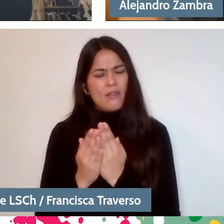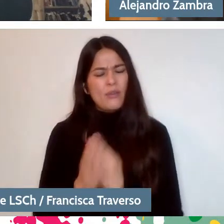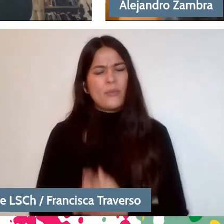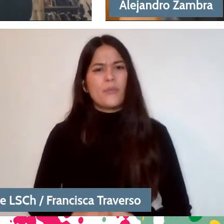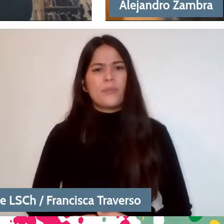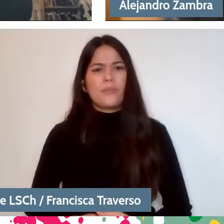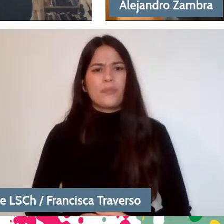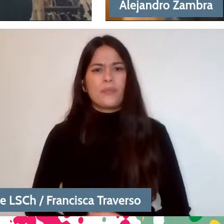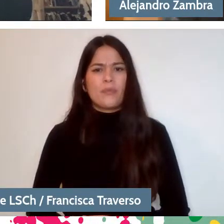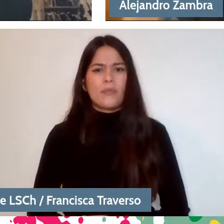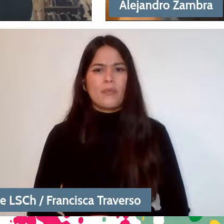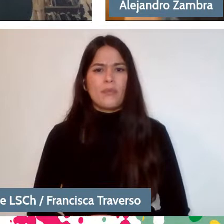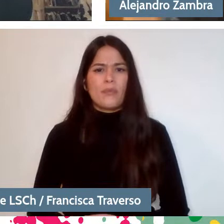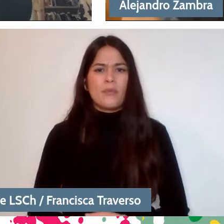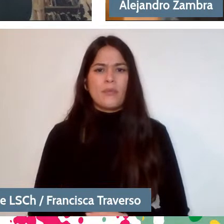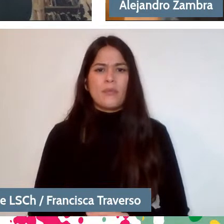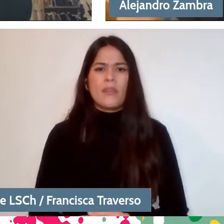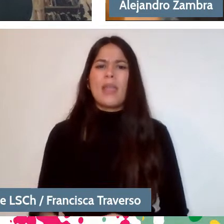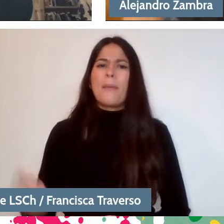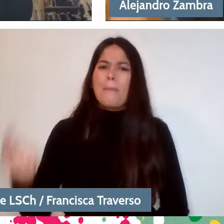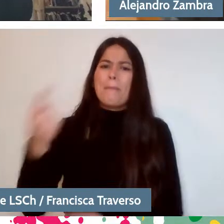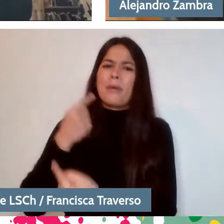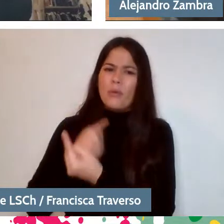They almost ask you that, well, what is the theme?